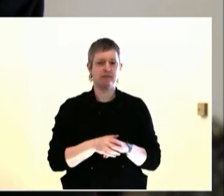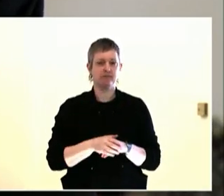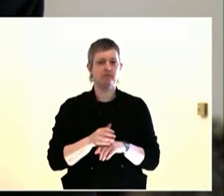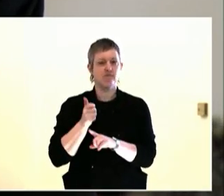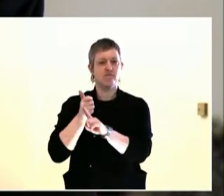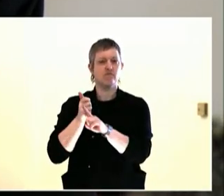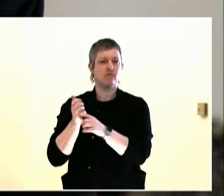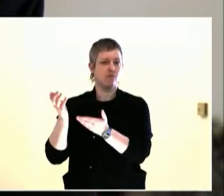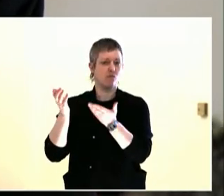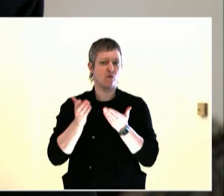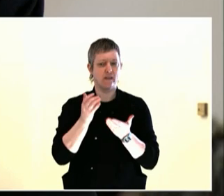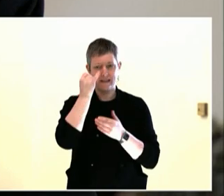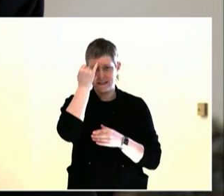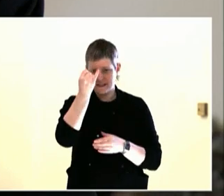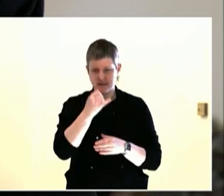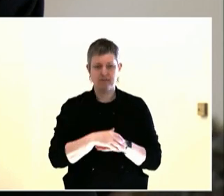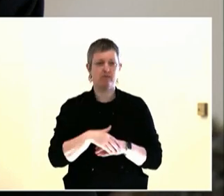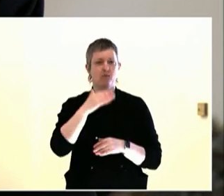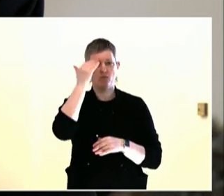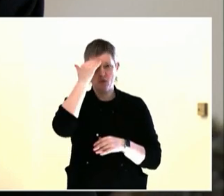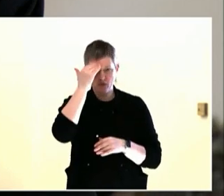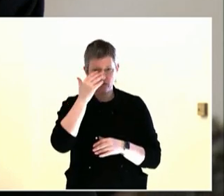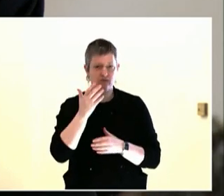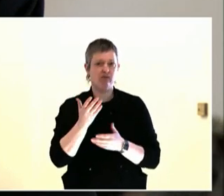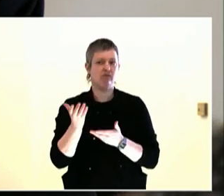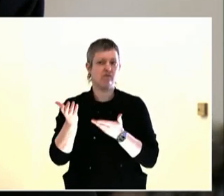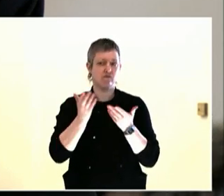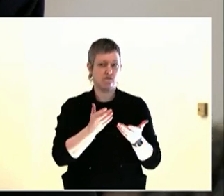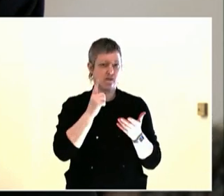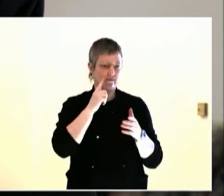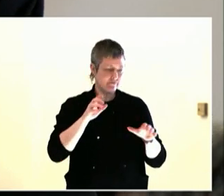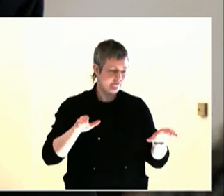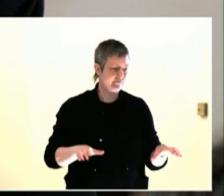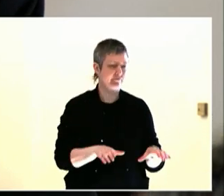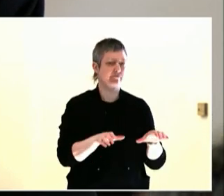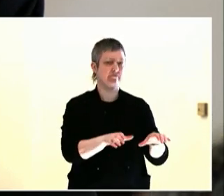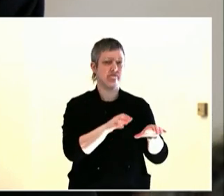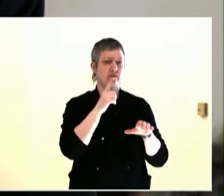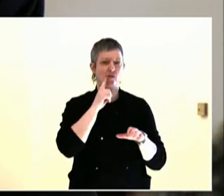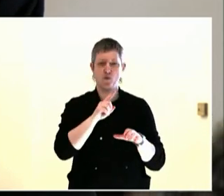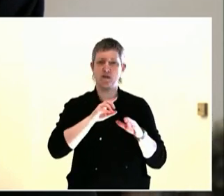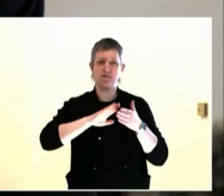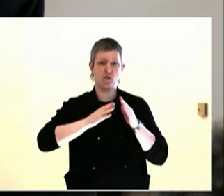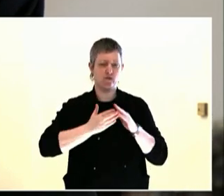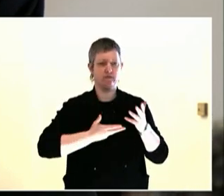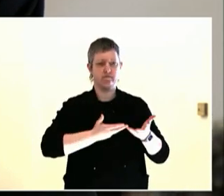tool that I would include in forms of public engagement is visualization.